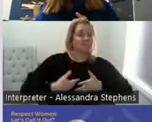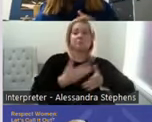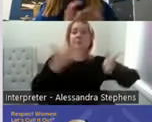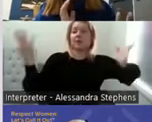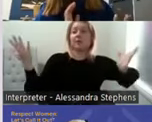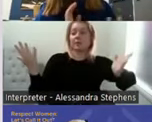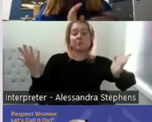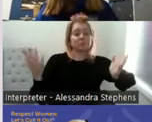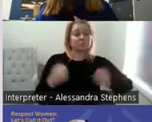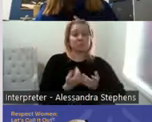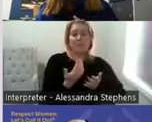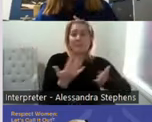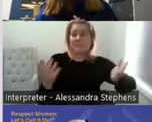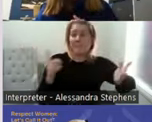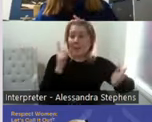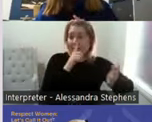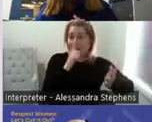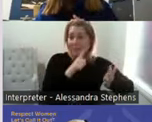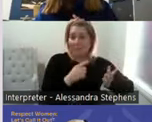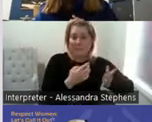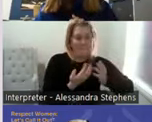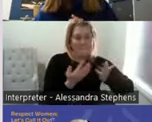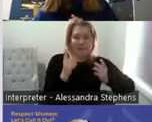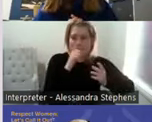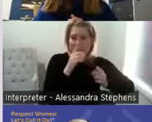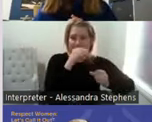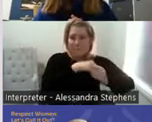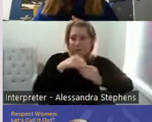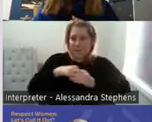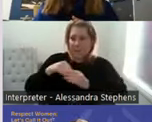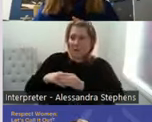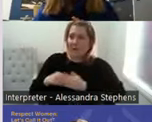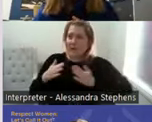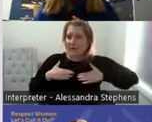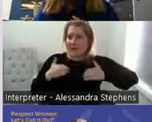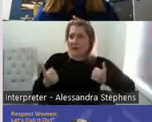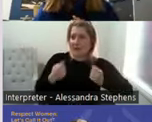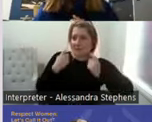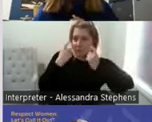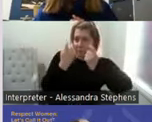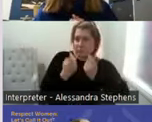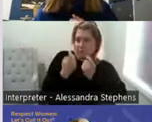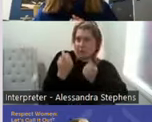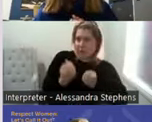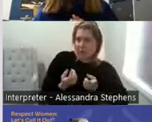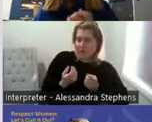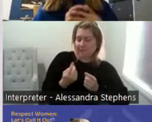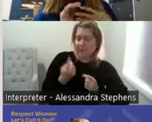multidisciplinary health care network it is who is that person feel most comfortable about? So when